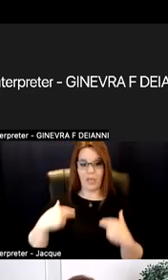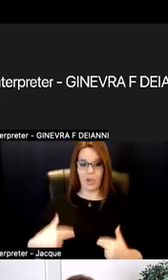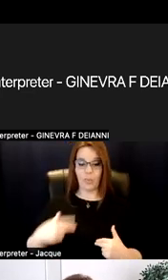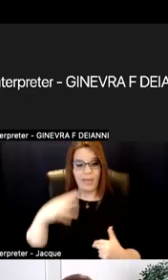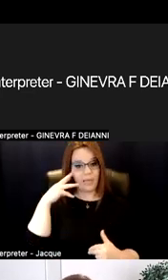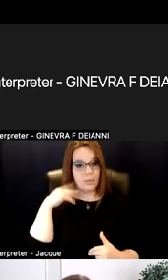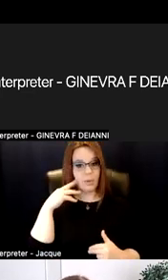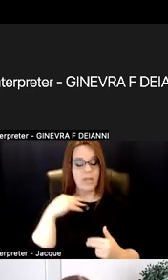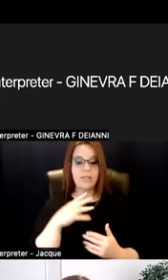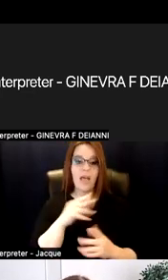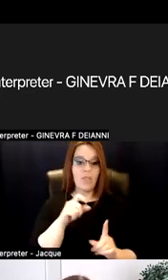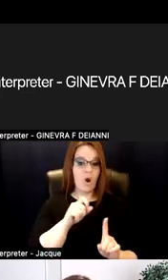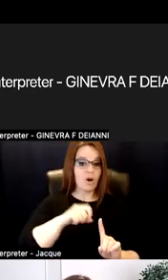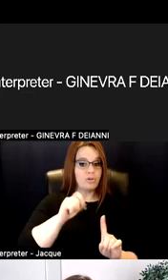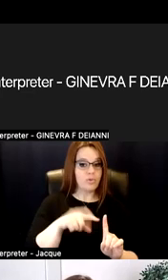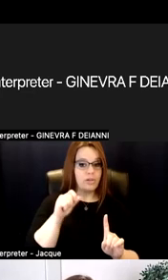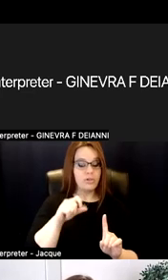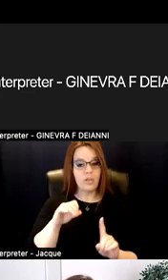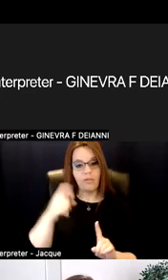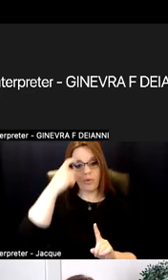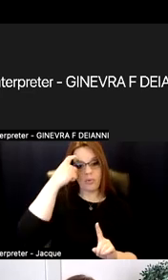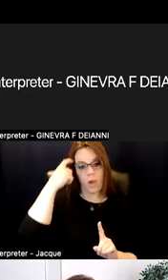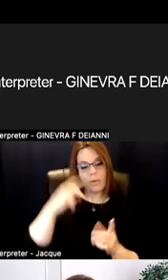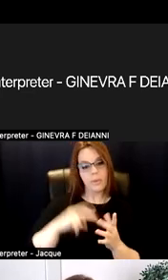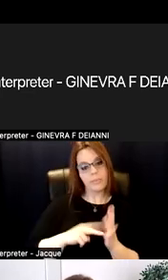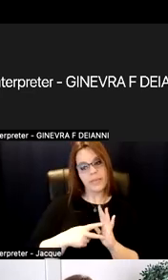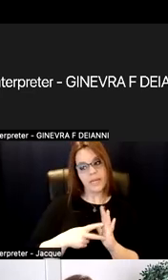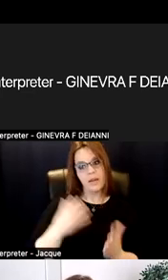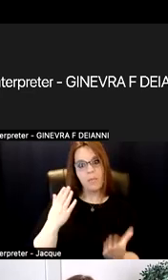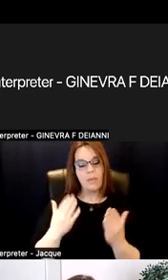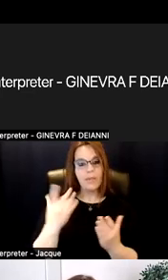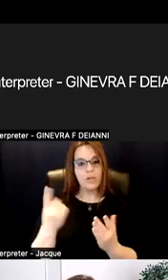are triggers of trauma, meaning that there may be something in the environment, something that's said,